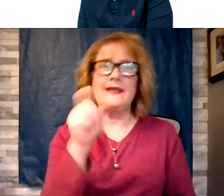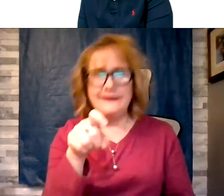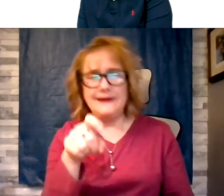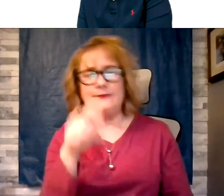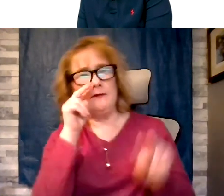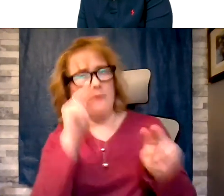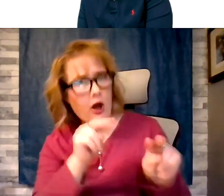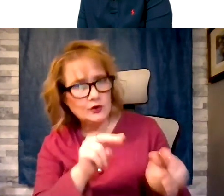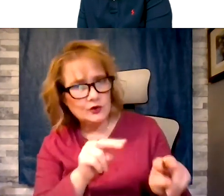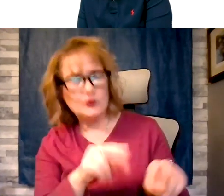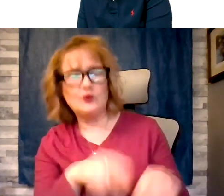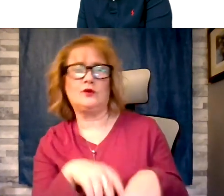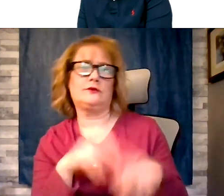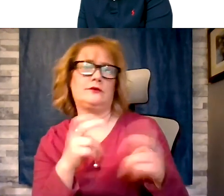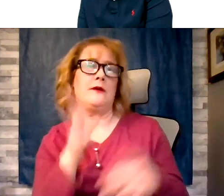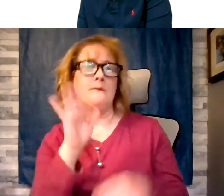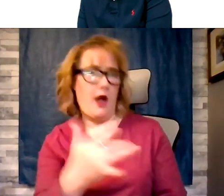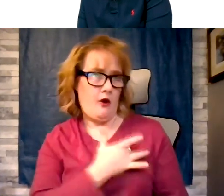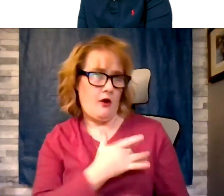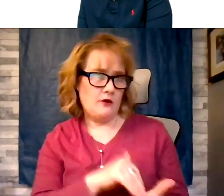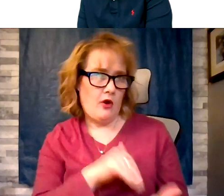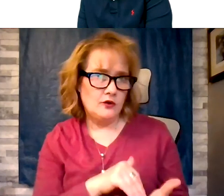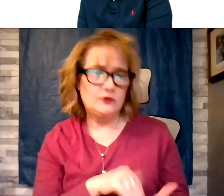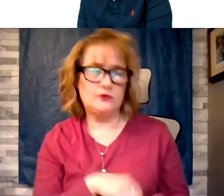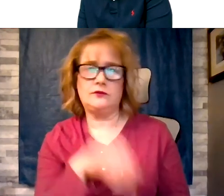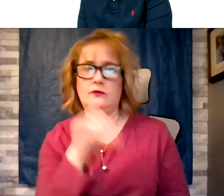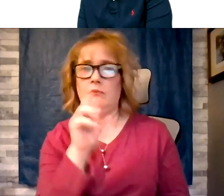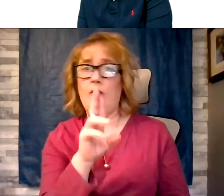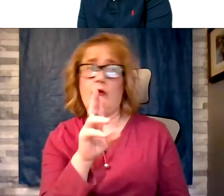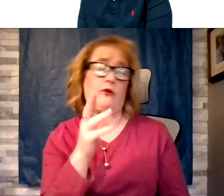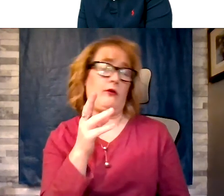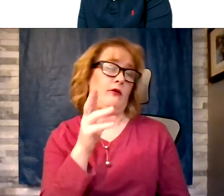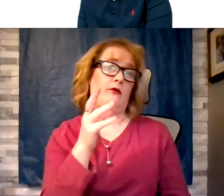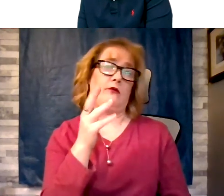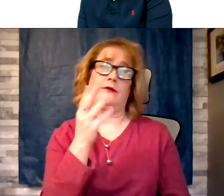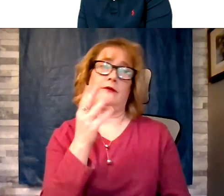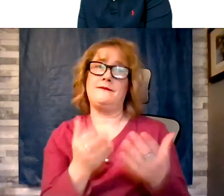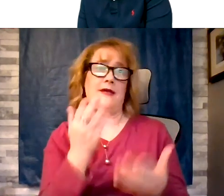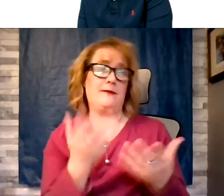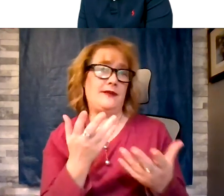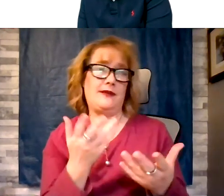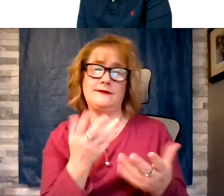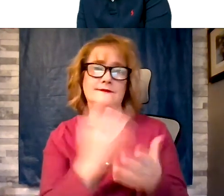cardiologist or even better a congenital specialist there's